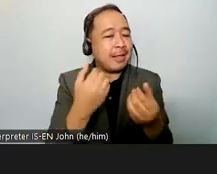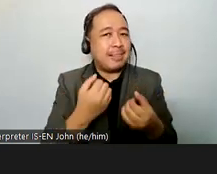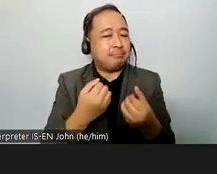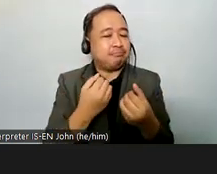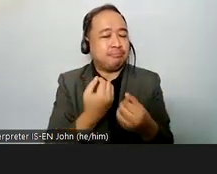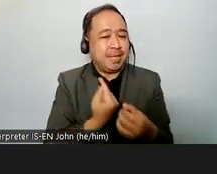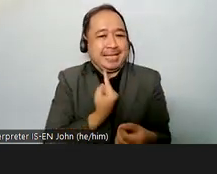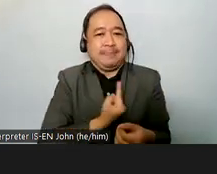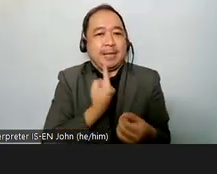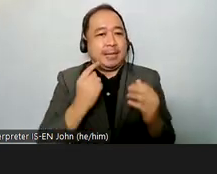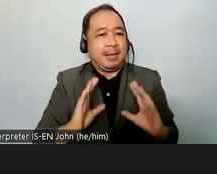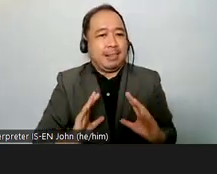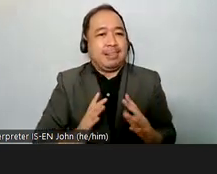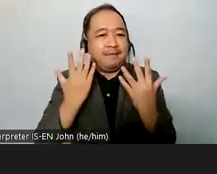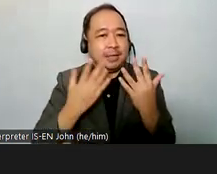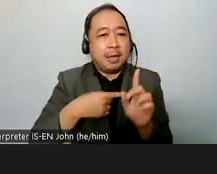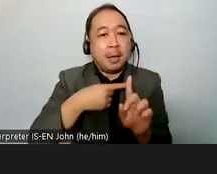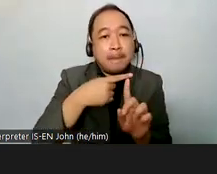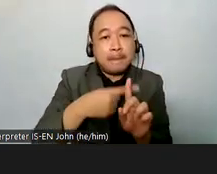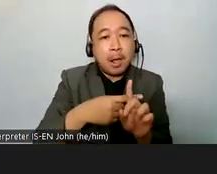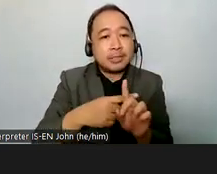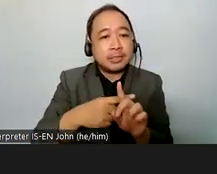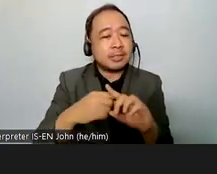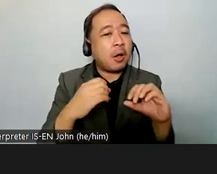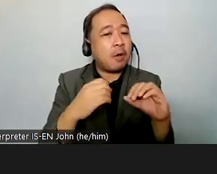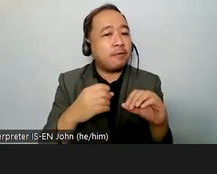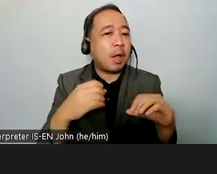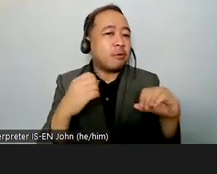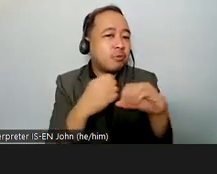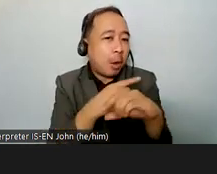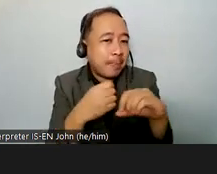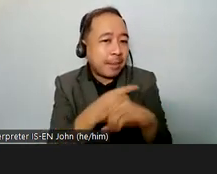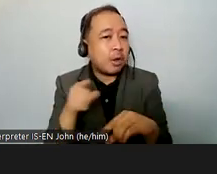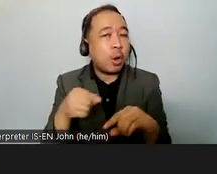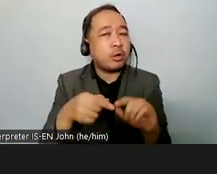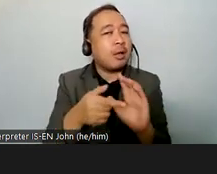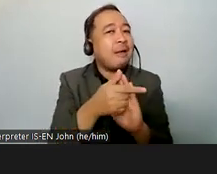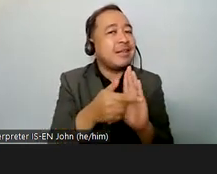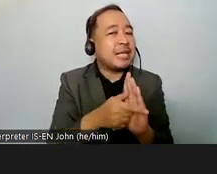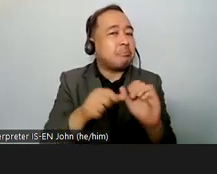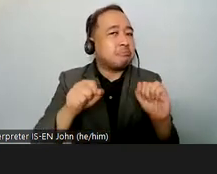rapture reports so on and so forth so is a guideline still necessary however gc5 and